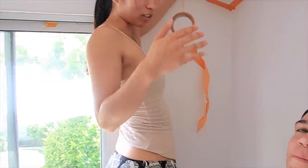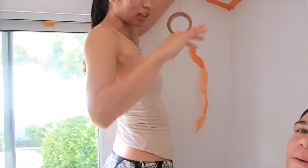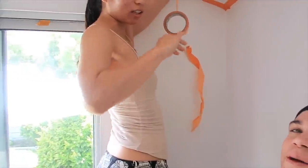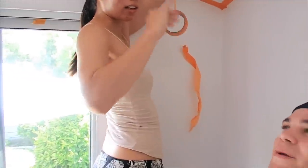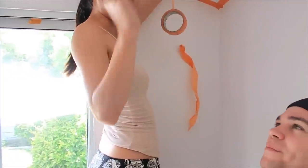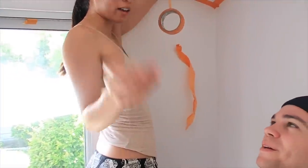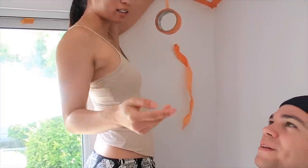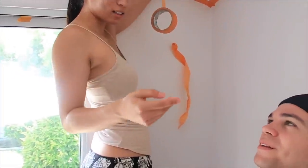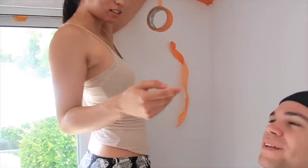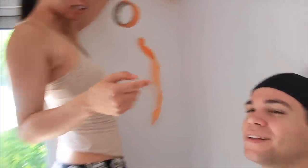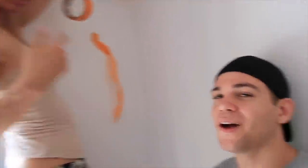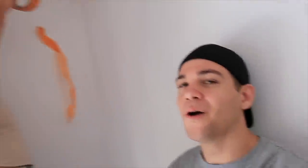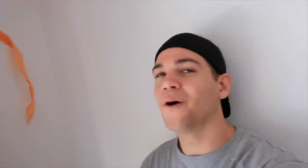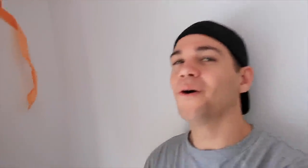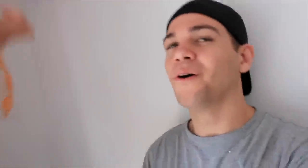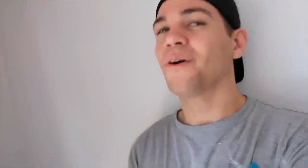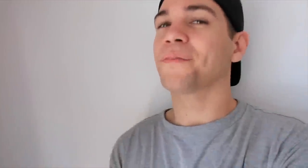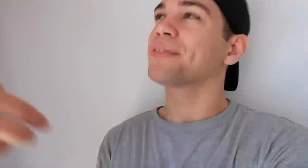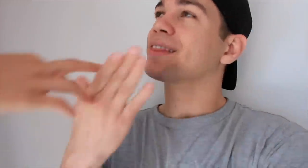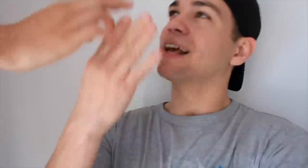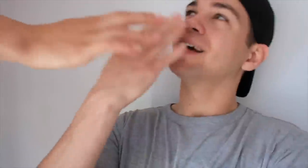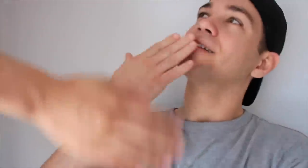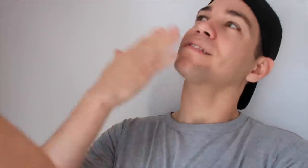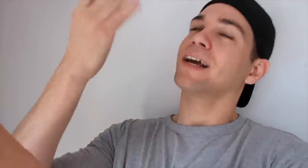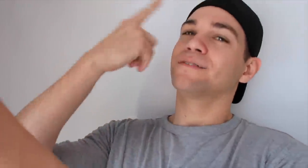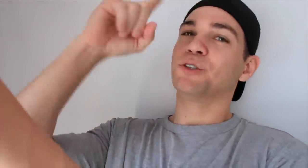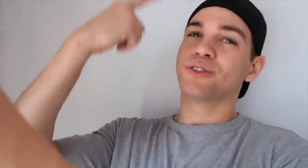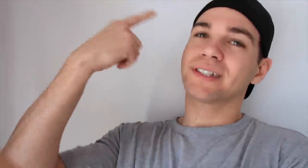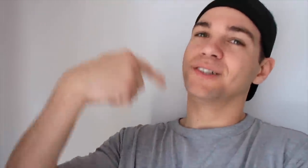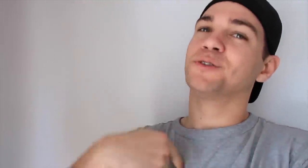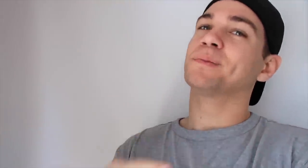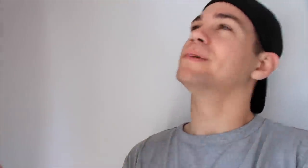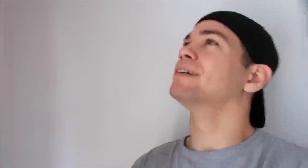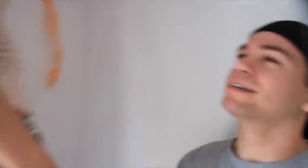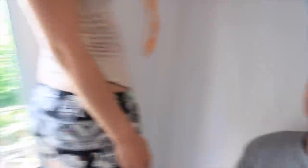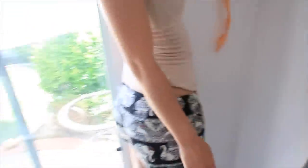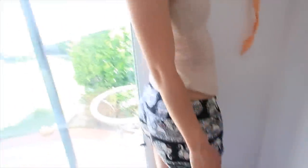E: the trash collects and you get all mad R: Thanks for considering me E: yeah